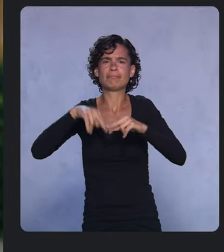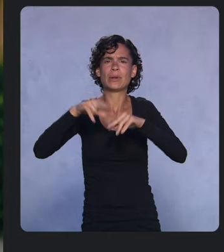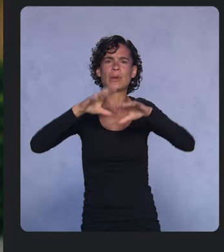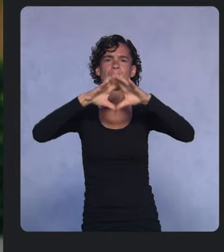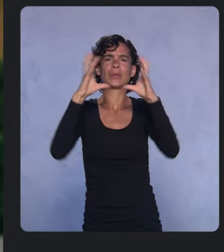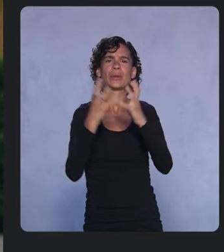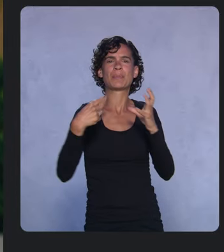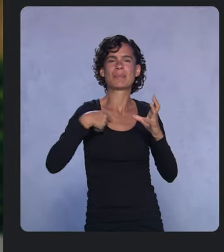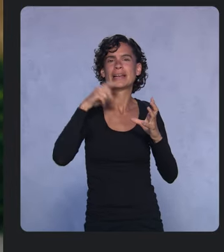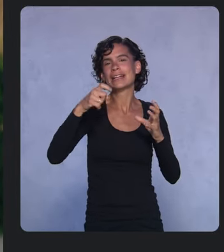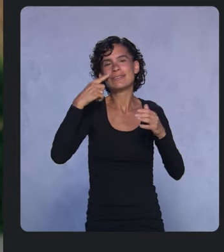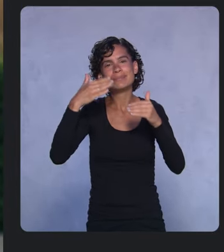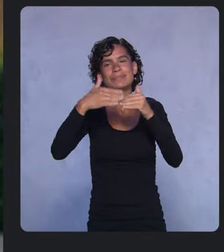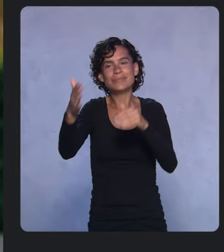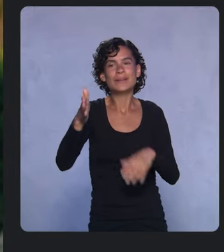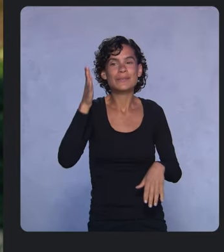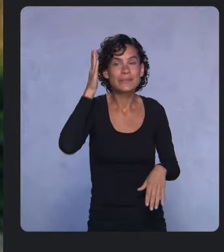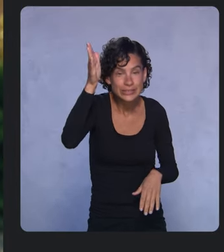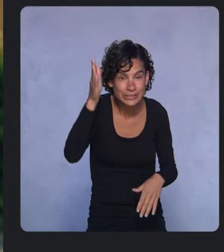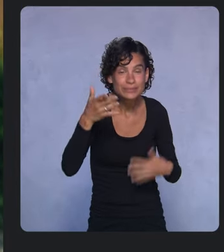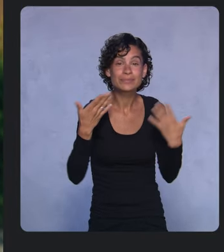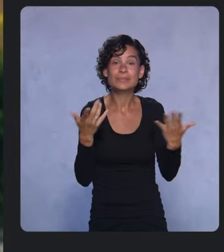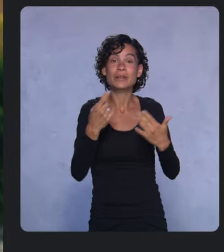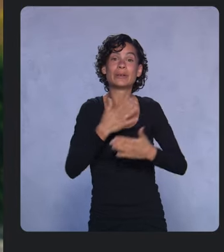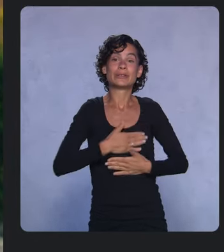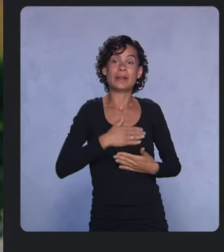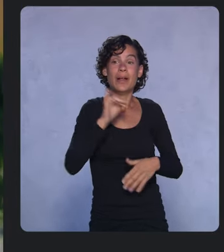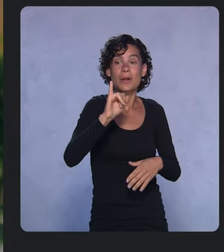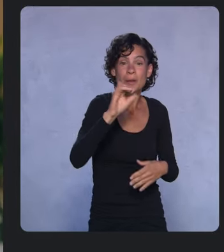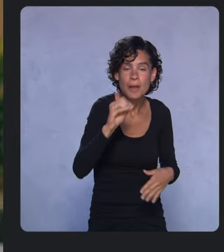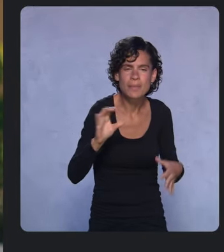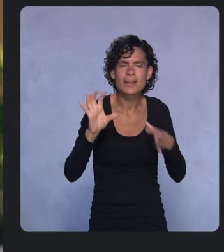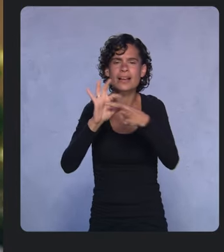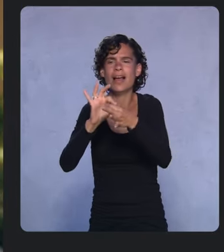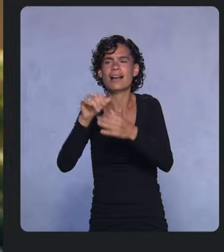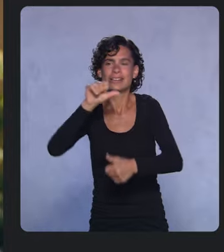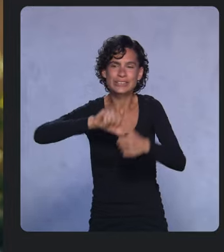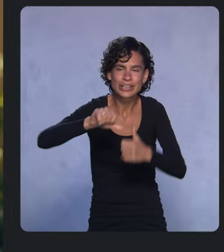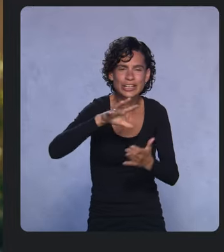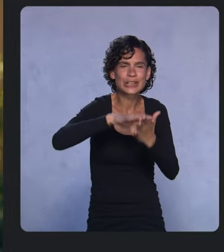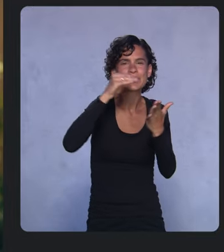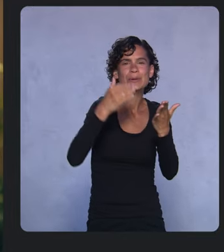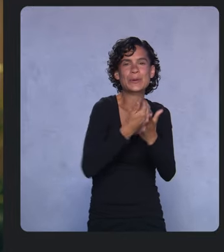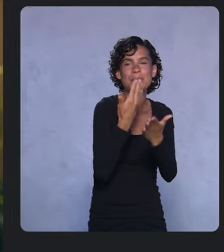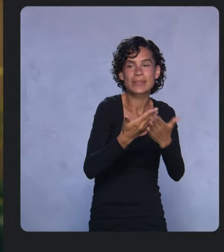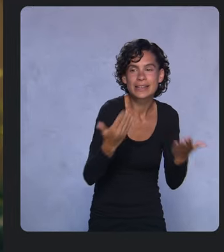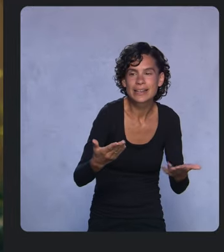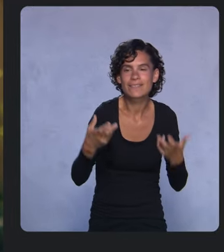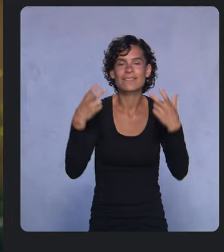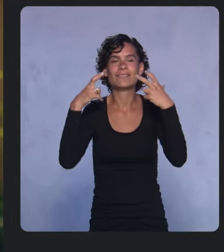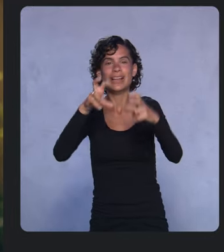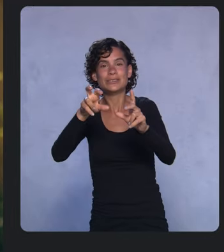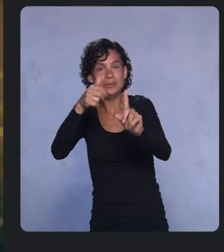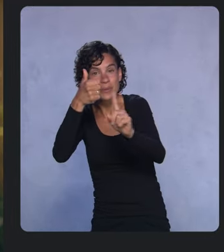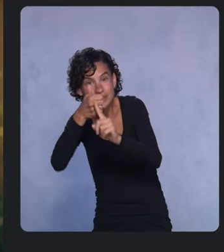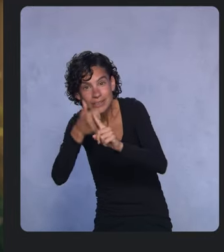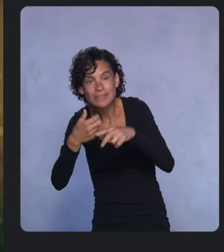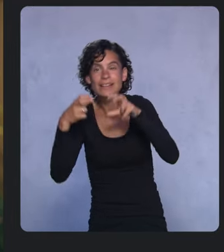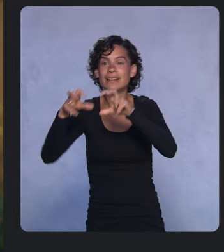So enjoy I/O, connect with each other, learn new things, invest in yourself and in the community. I can't wait to see what you build.